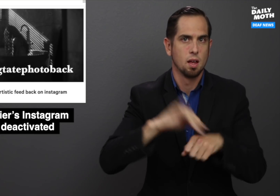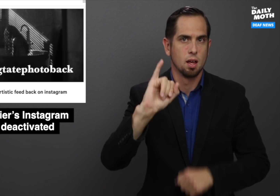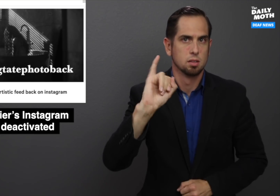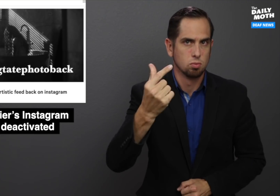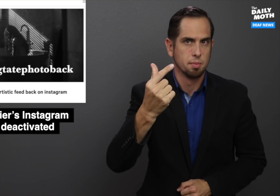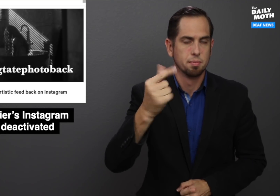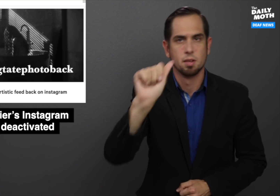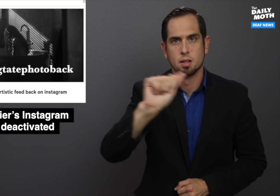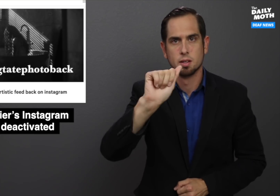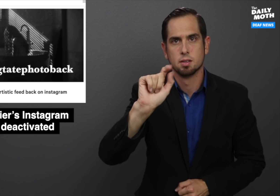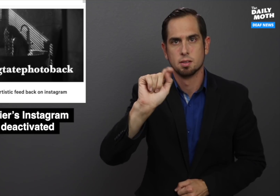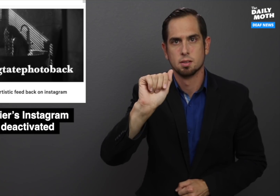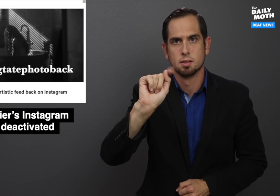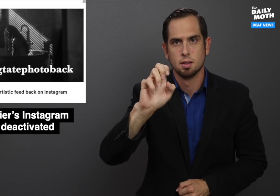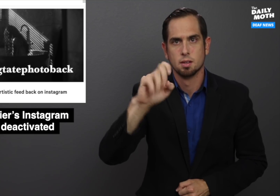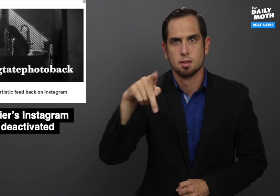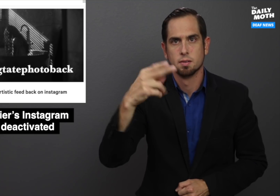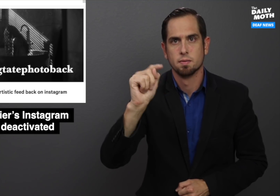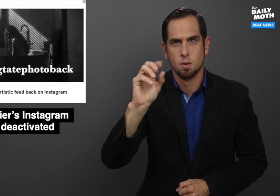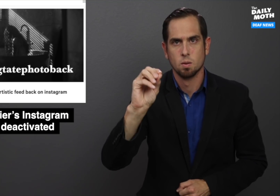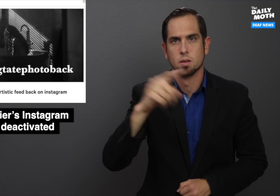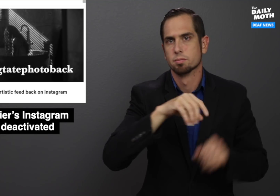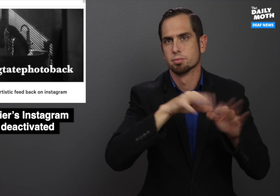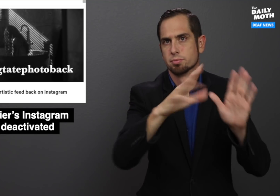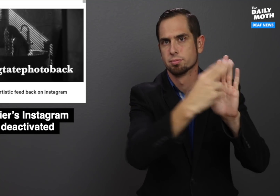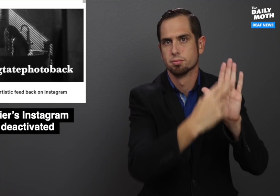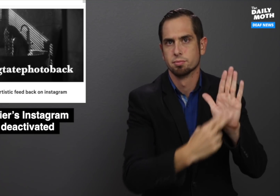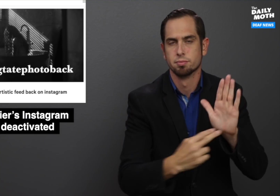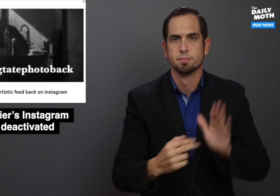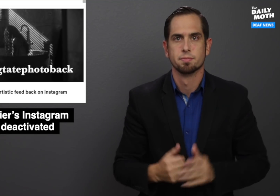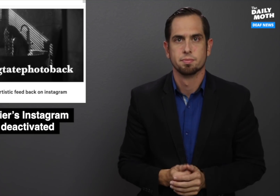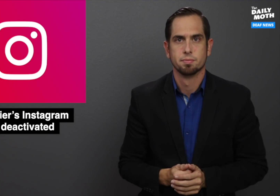Tullier tweeted yesterday that he was able to appeal